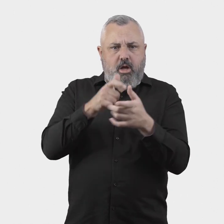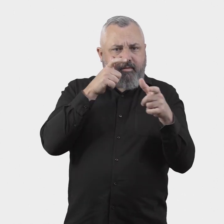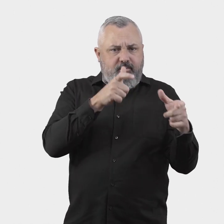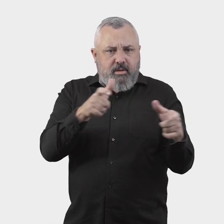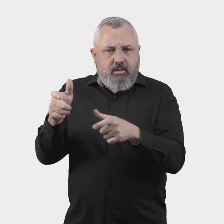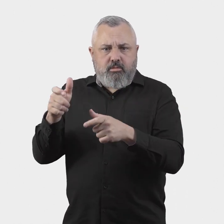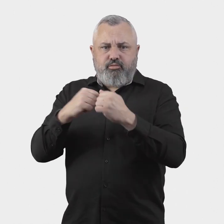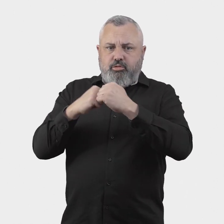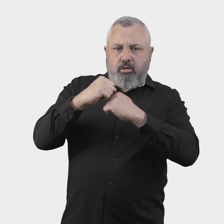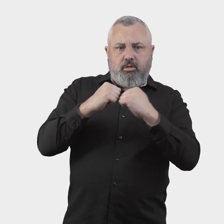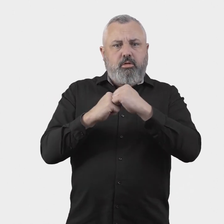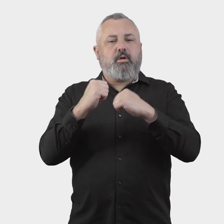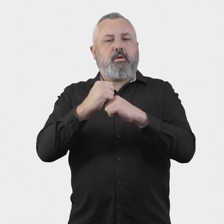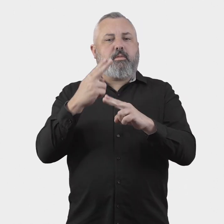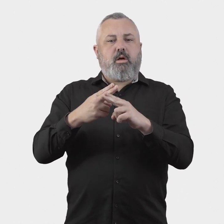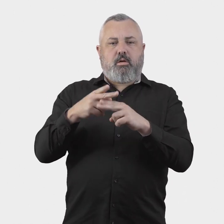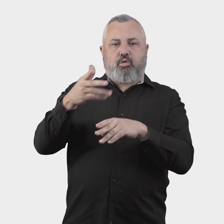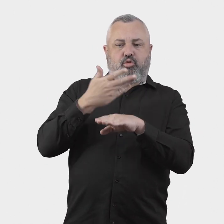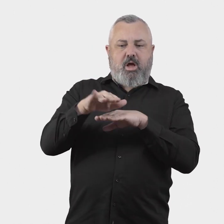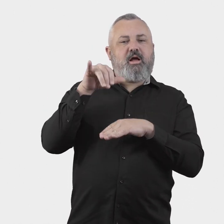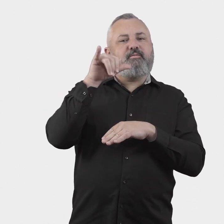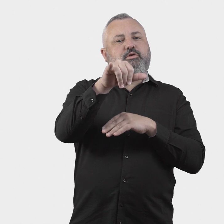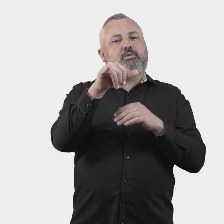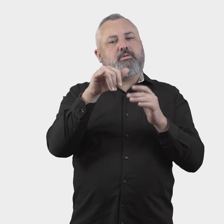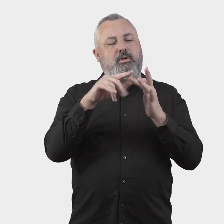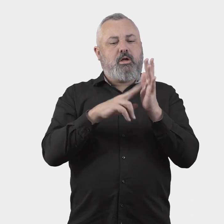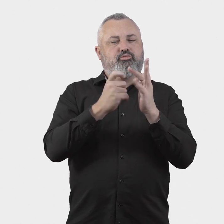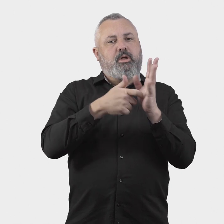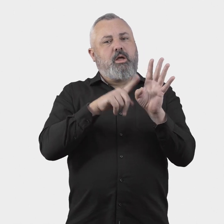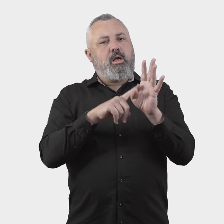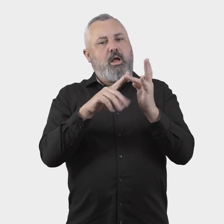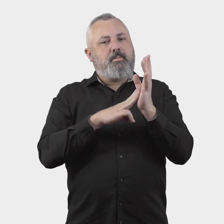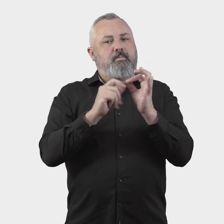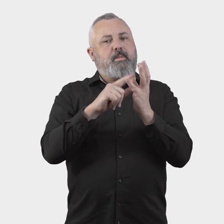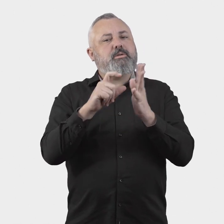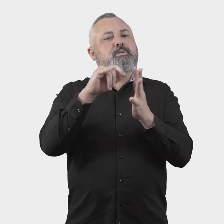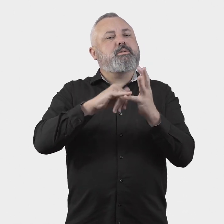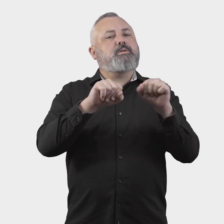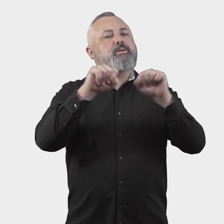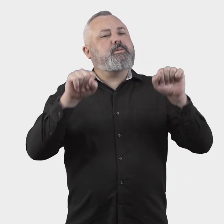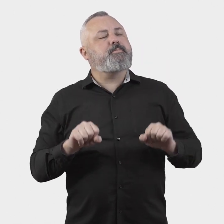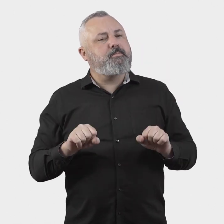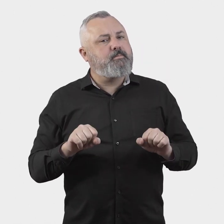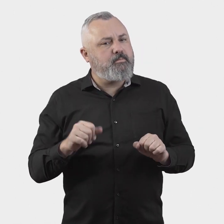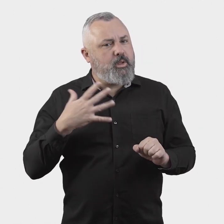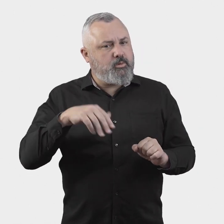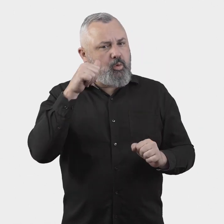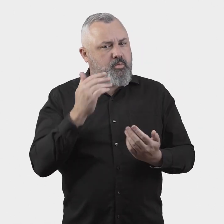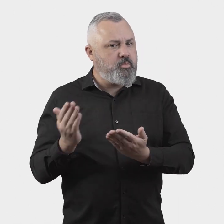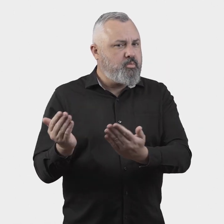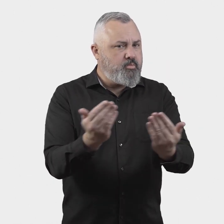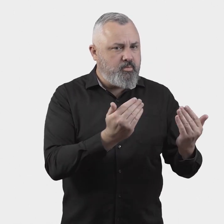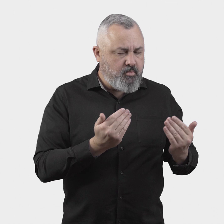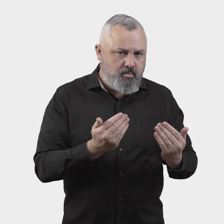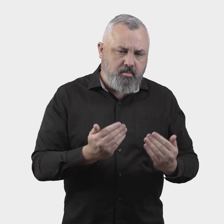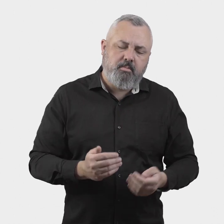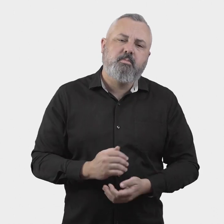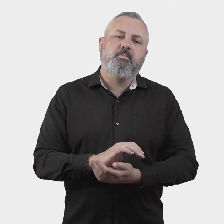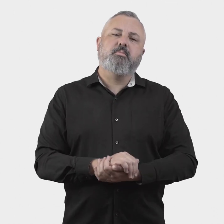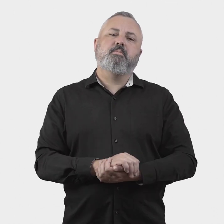governance arrangements for the Aviation Industry Ombuds Scheme.